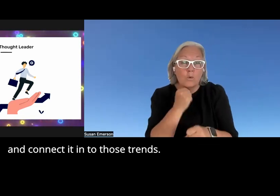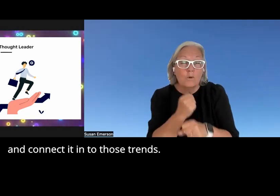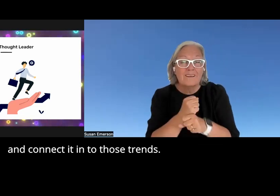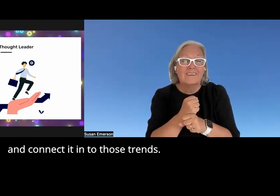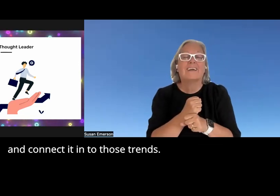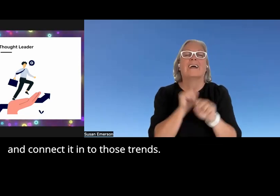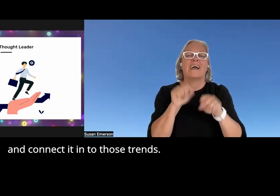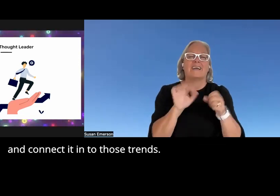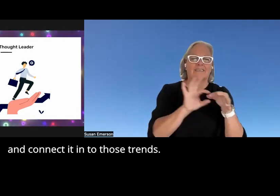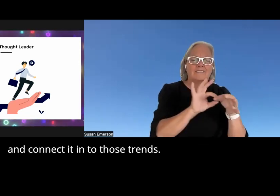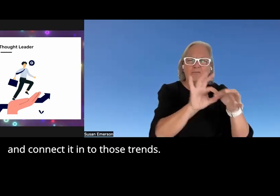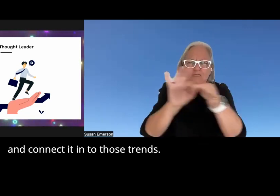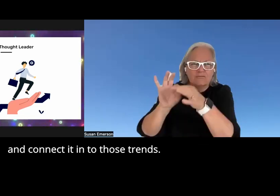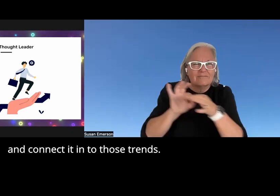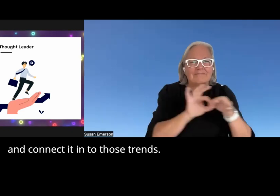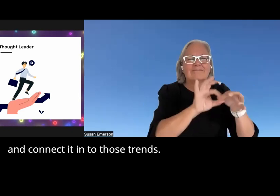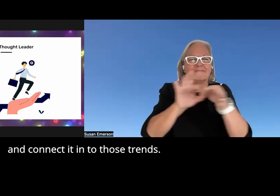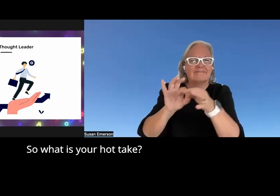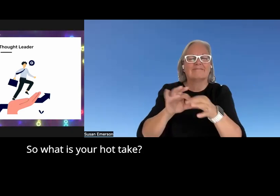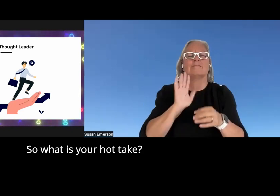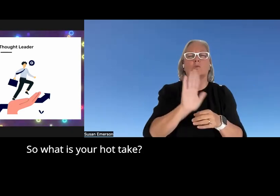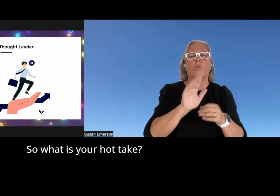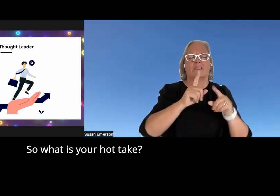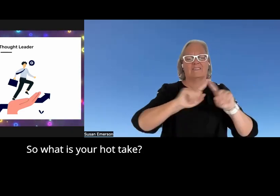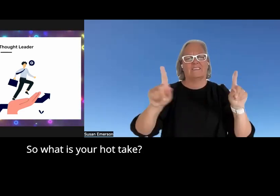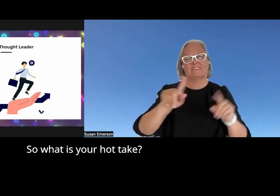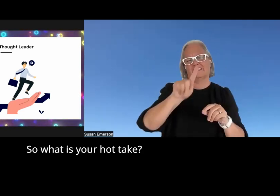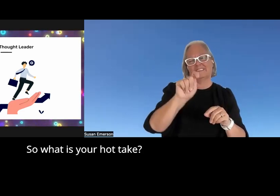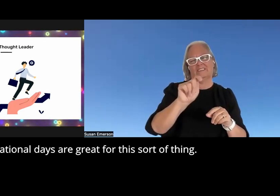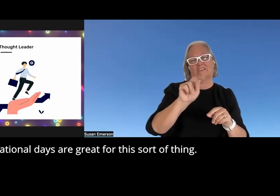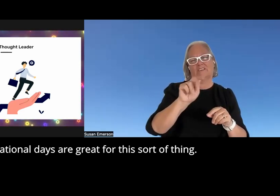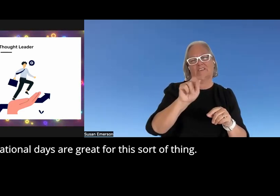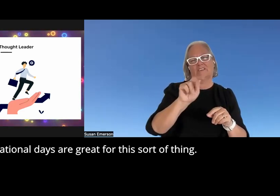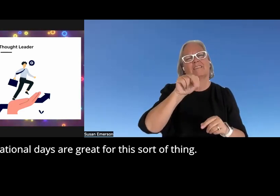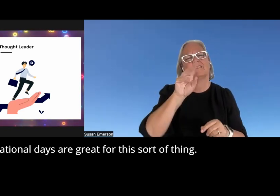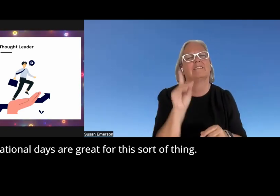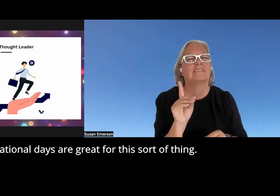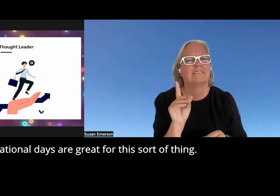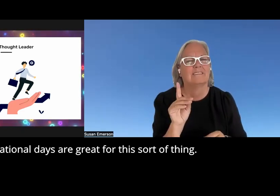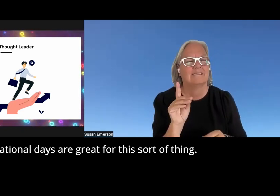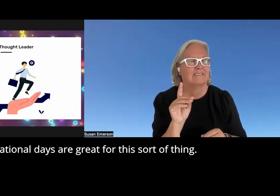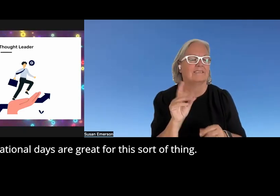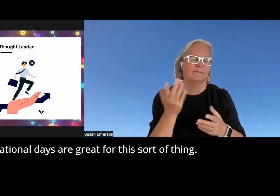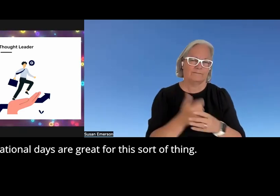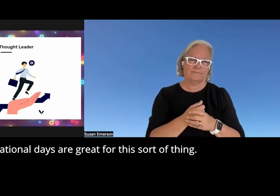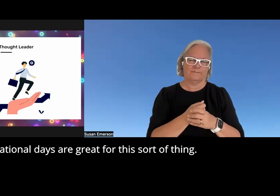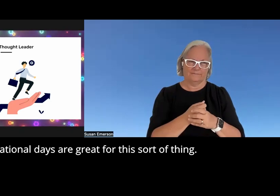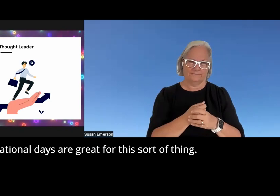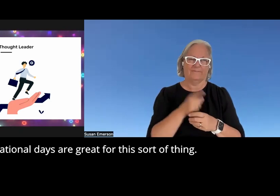connected in to those Trends so what is your hot take International days are great for this sort